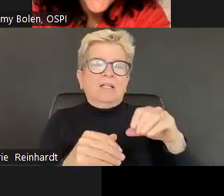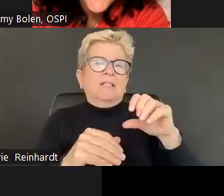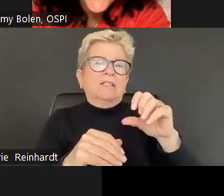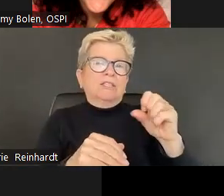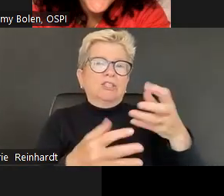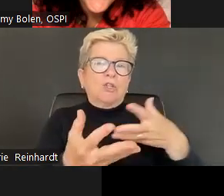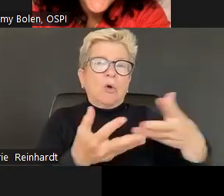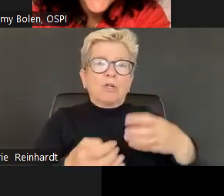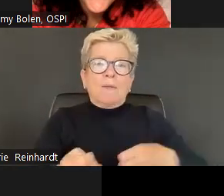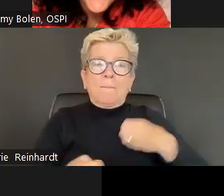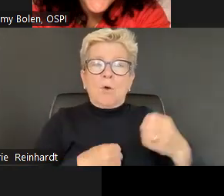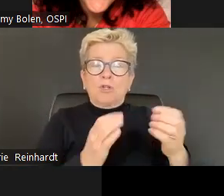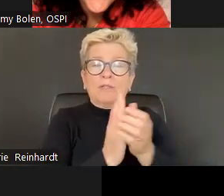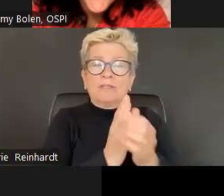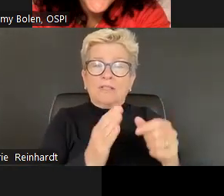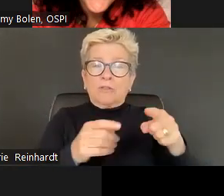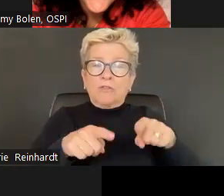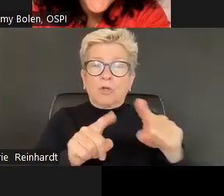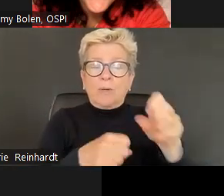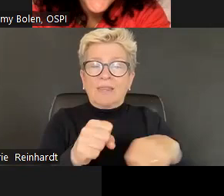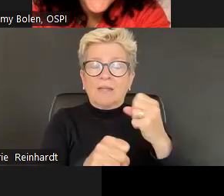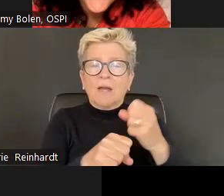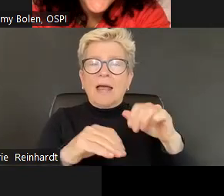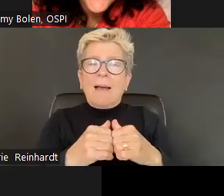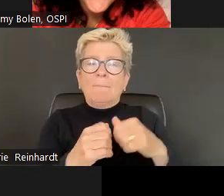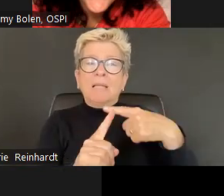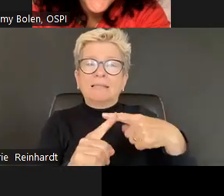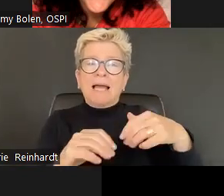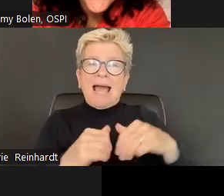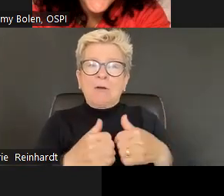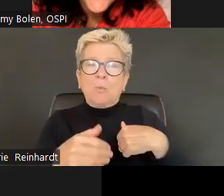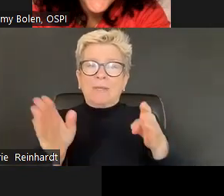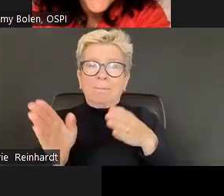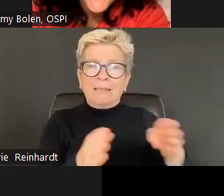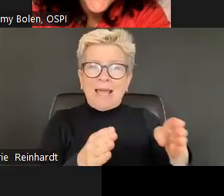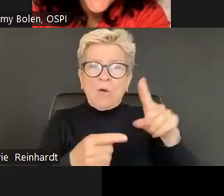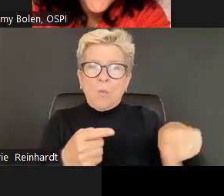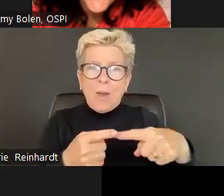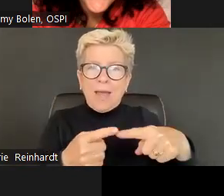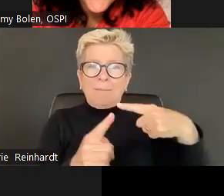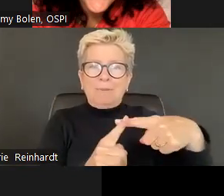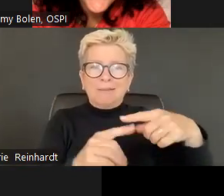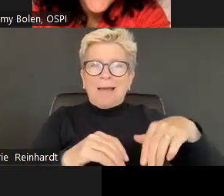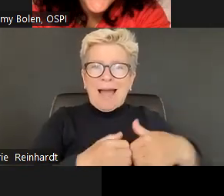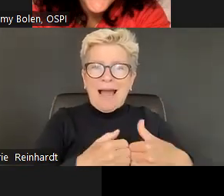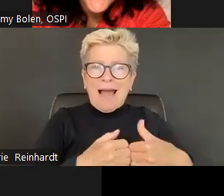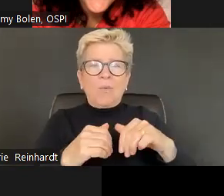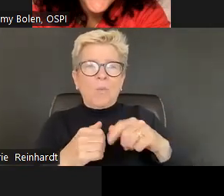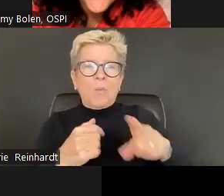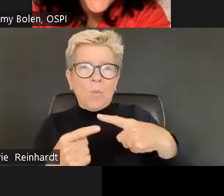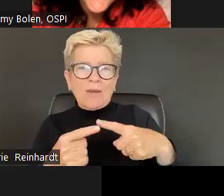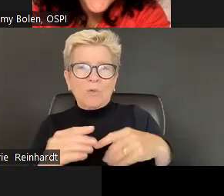So, just some implications for the beginning of the school year. Right. This really helps us think about how do we want to scaffold and build the social emotional skills that students need.